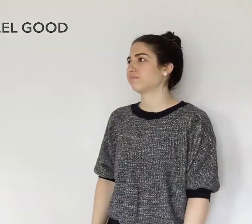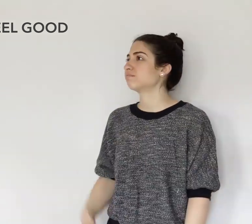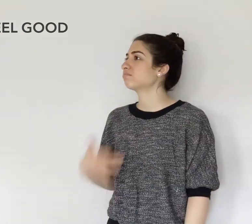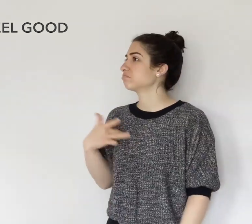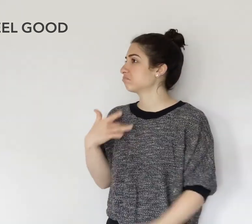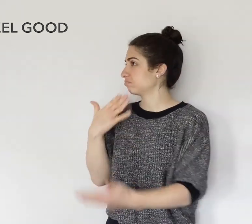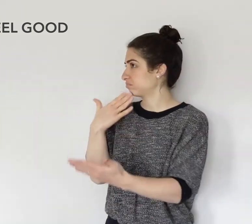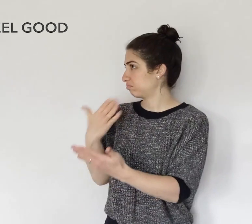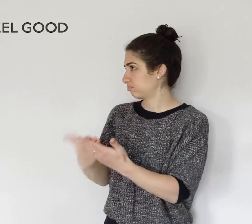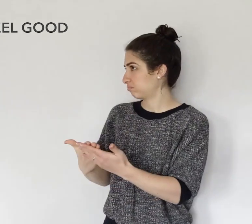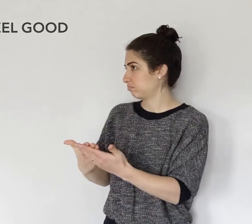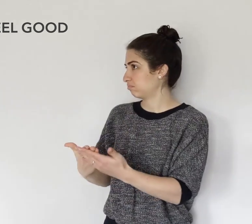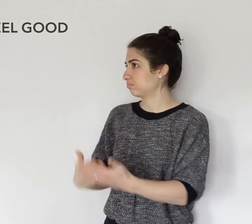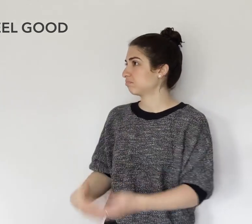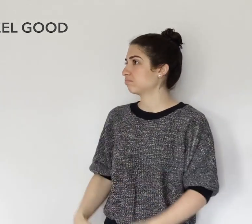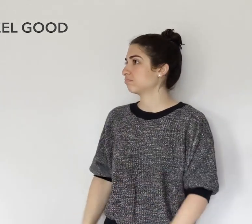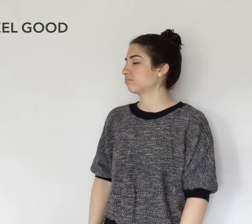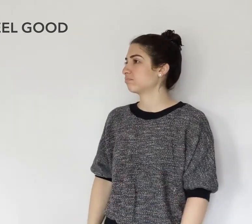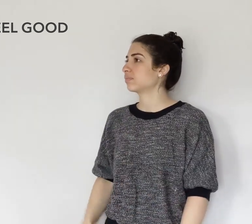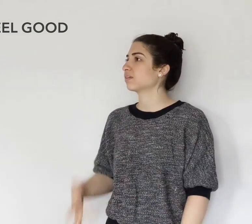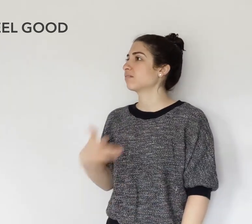FEEL GOOD